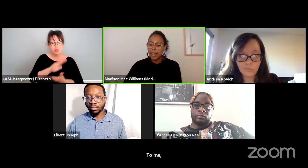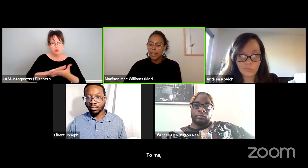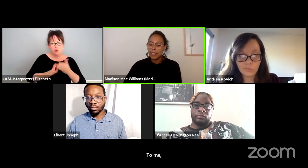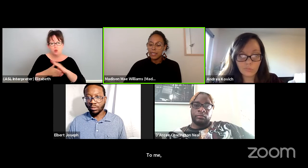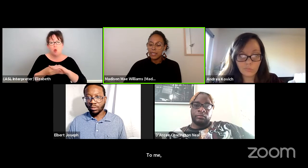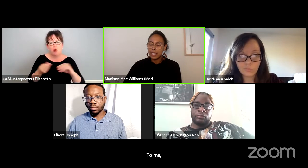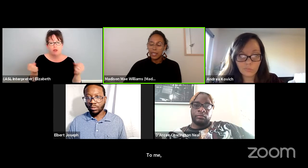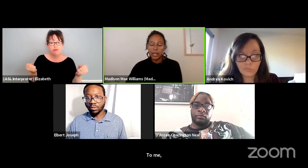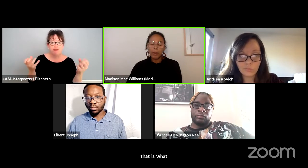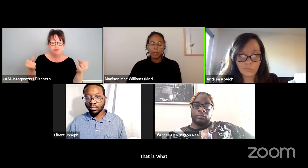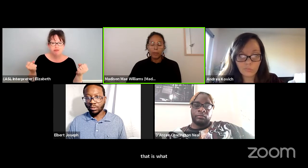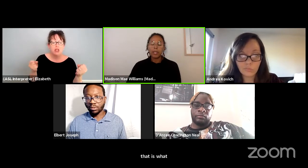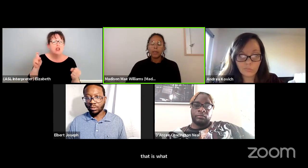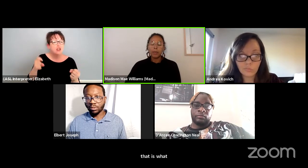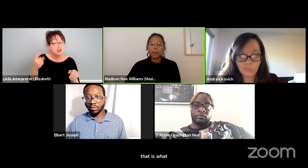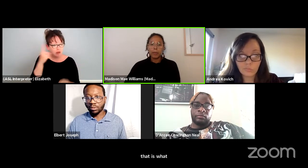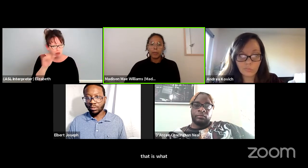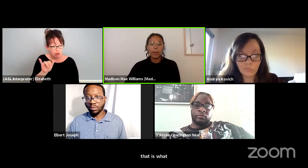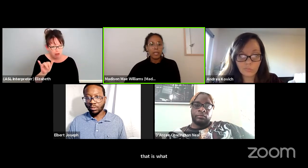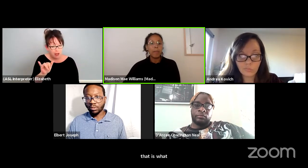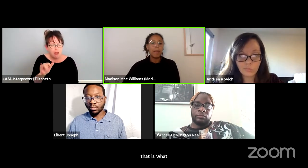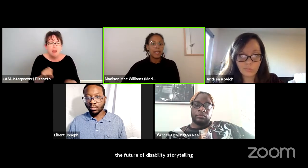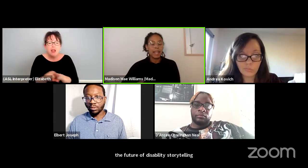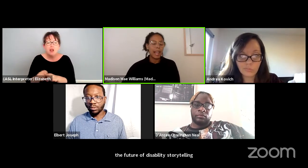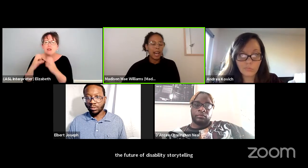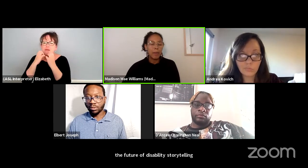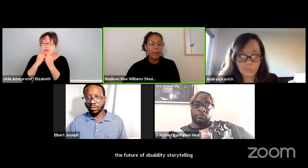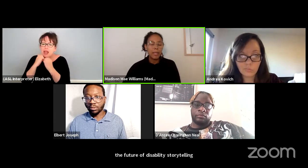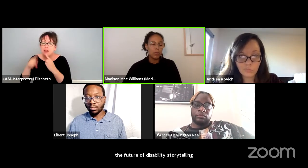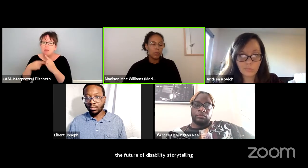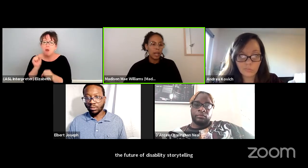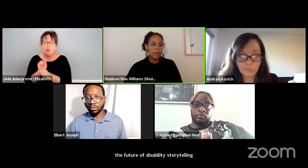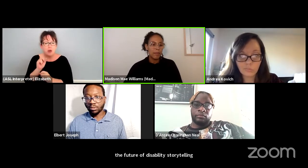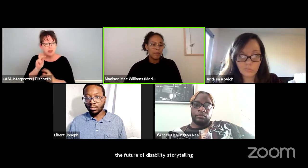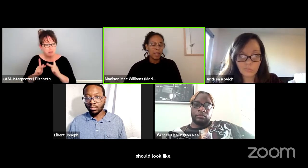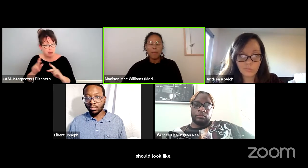And hearing about the work that people are already doing to make that happen is what